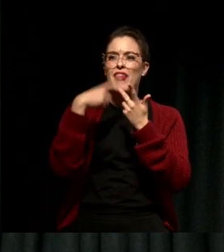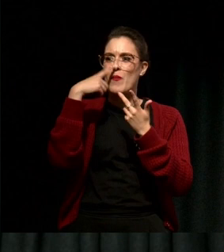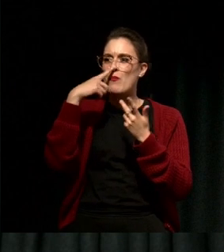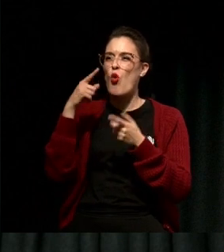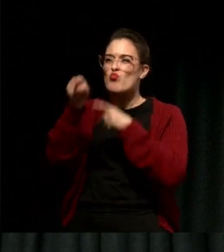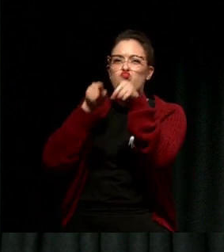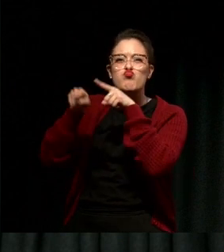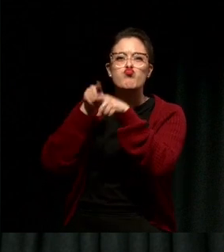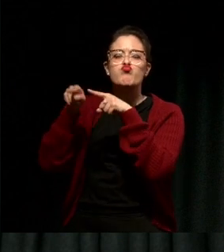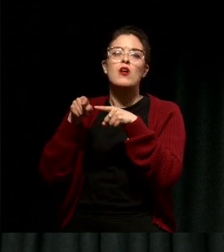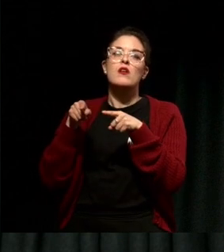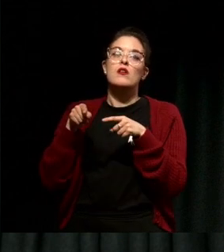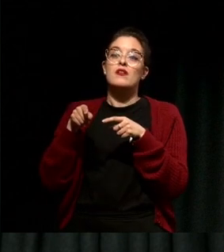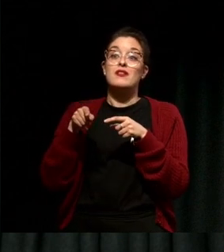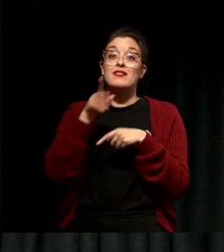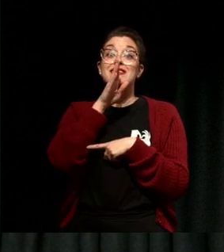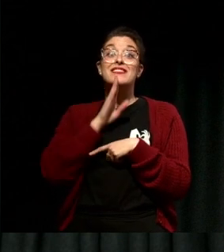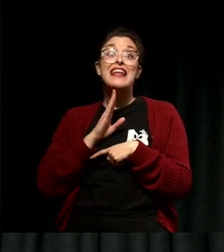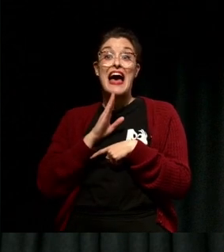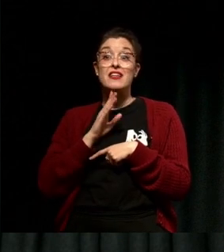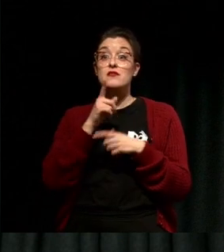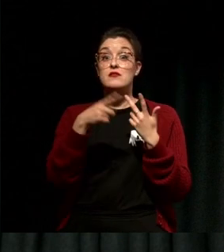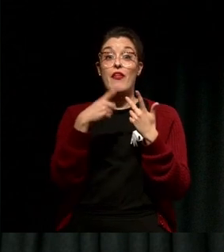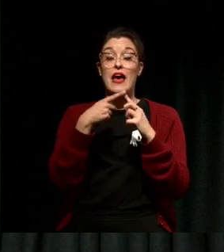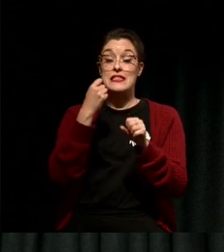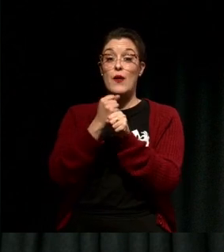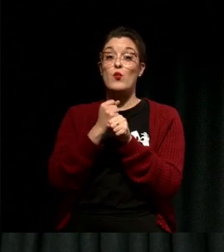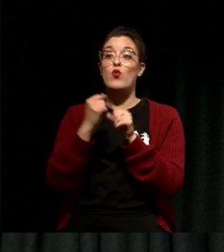Sadness is another example, sadness above the line is saying goodbye to something and